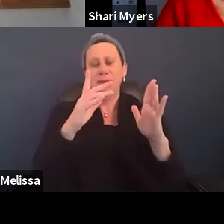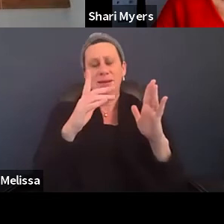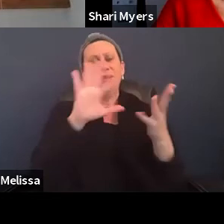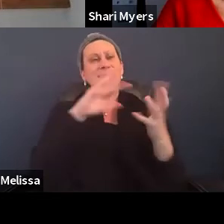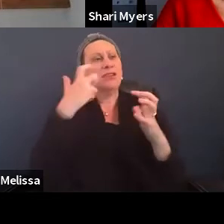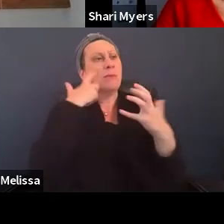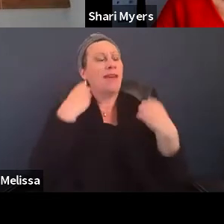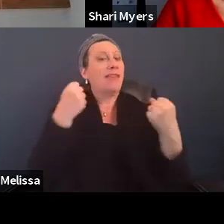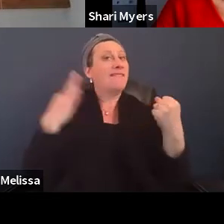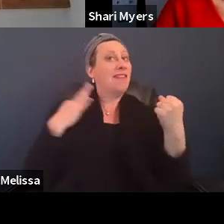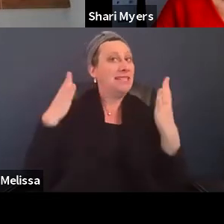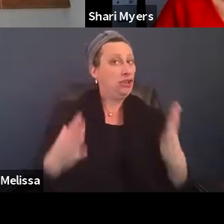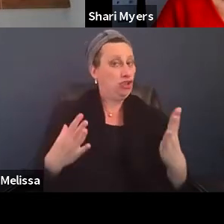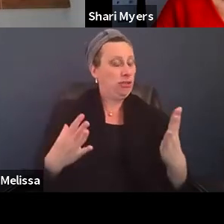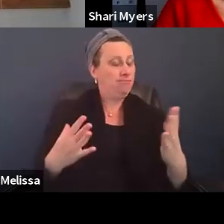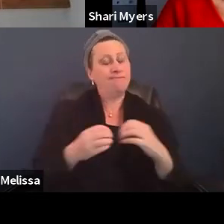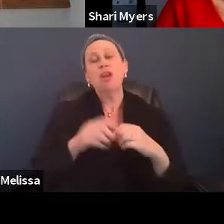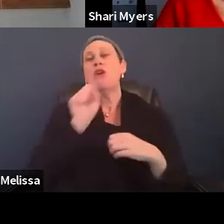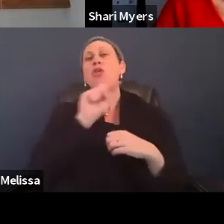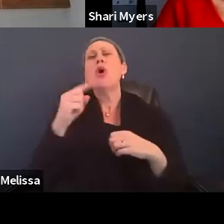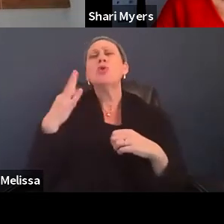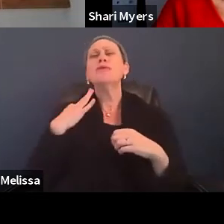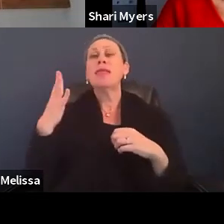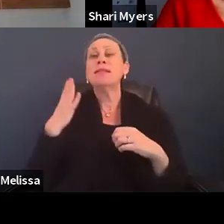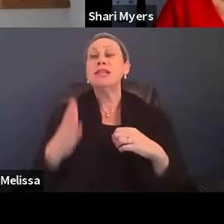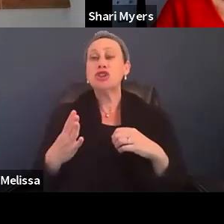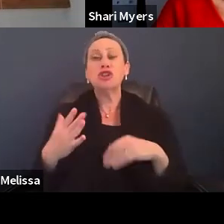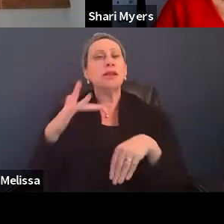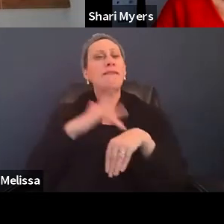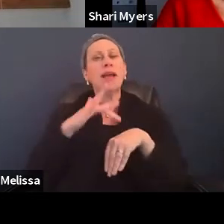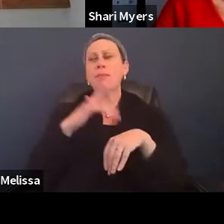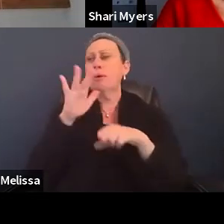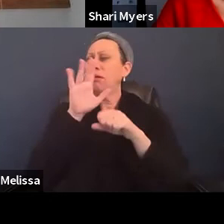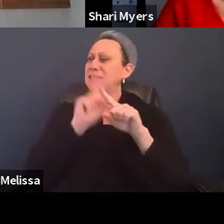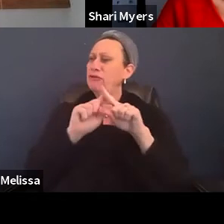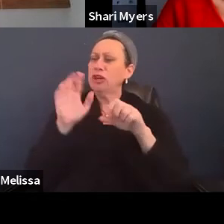and these volunteers are available regionally. For example, as Mary mentioned